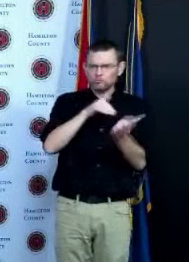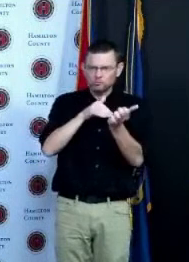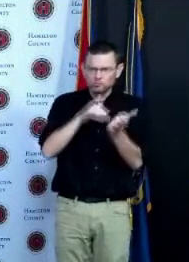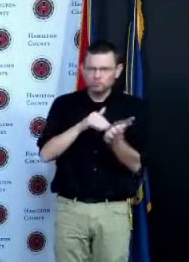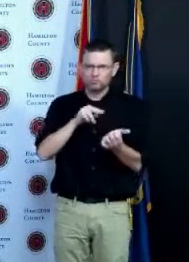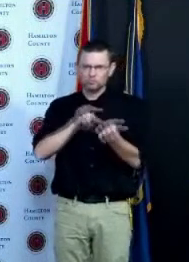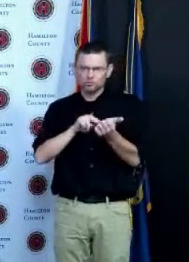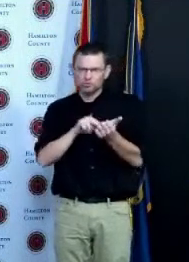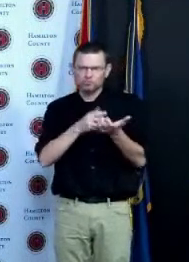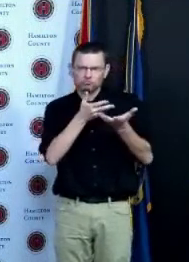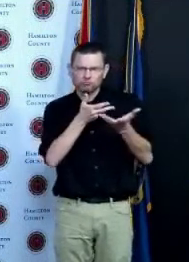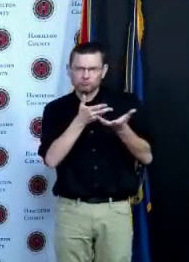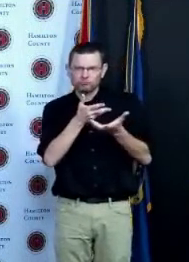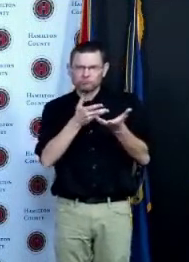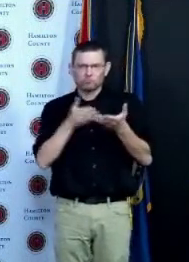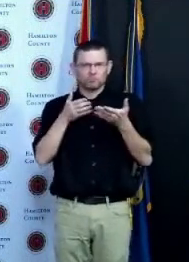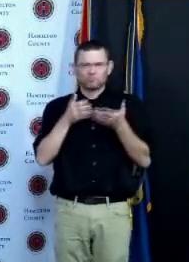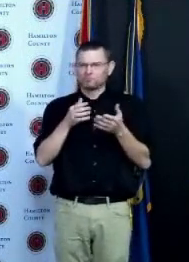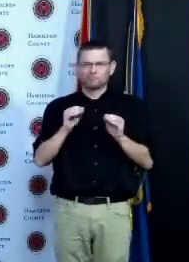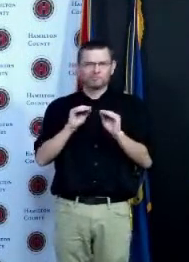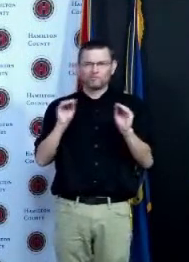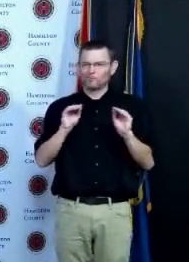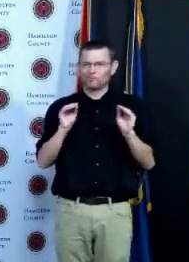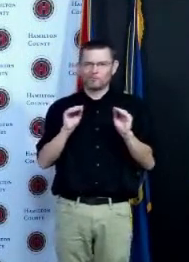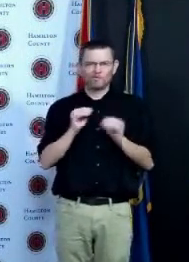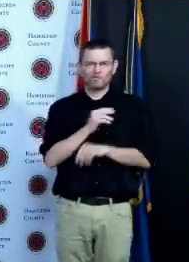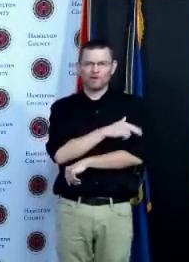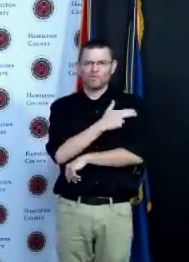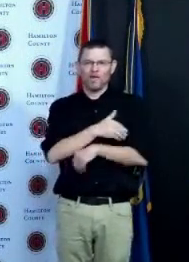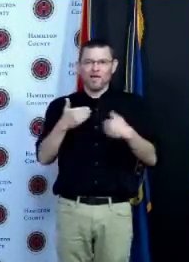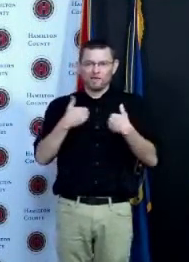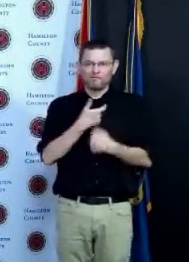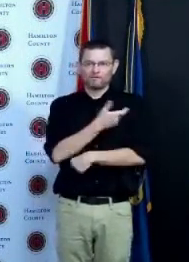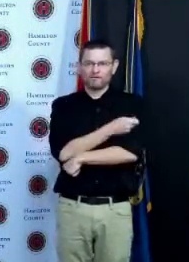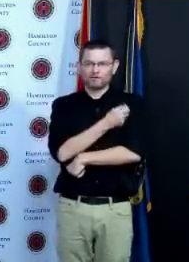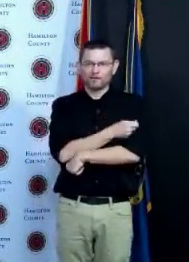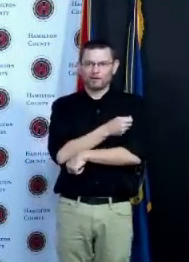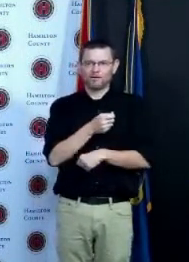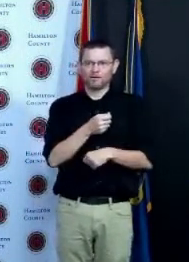received their vaccinations so we know the number one way to stay out of the hospital